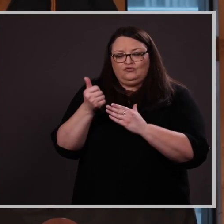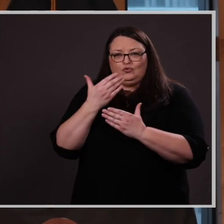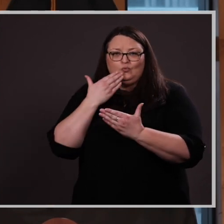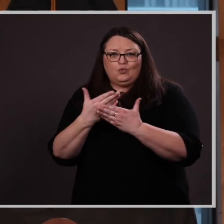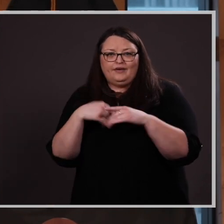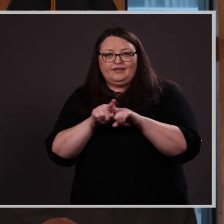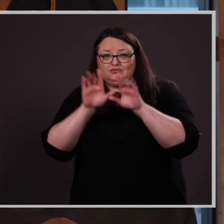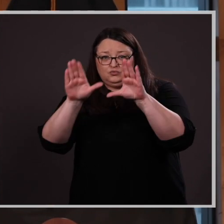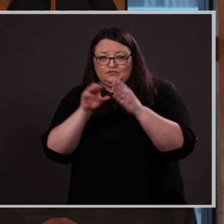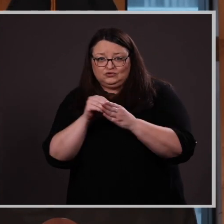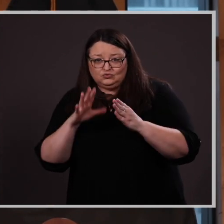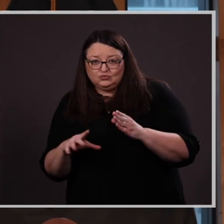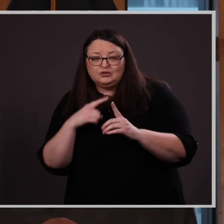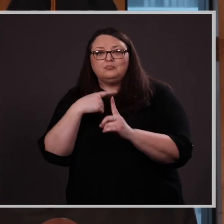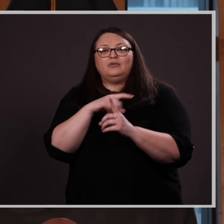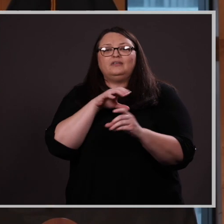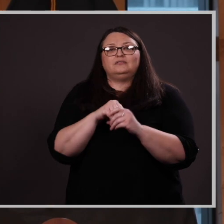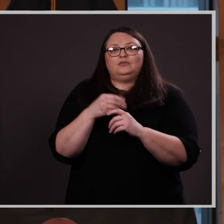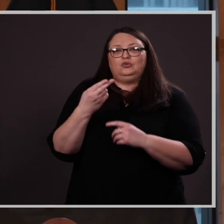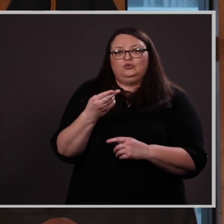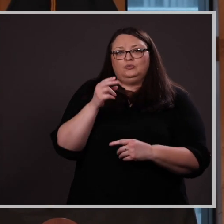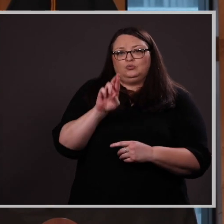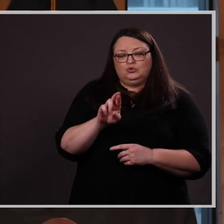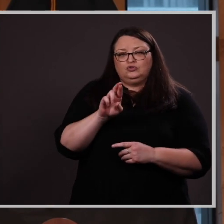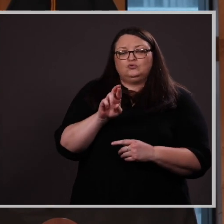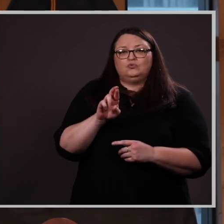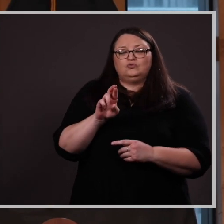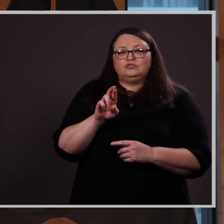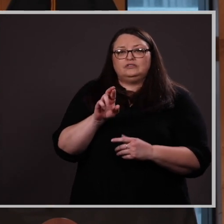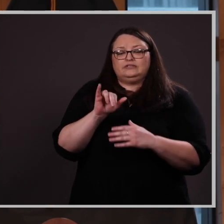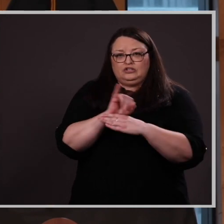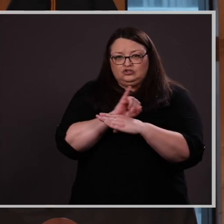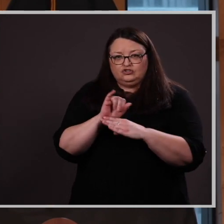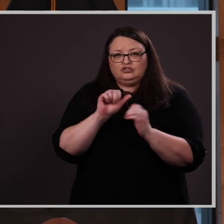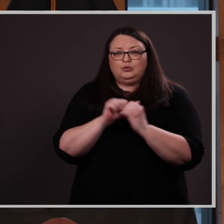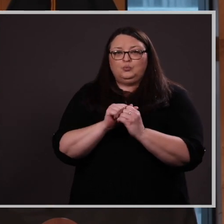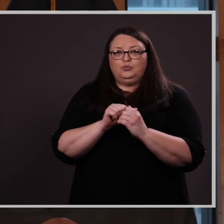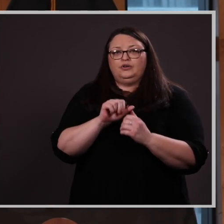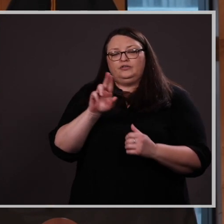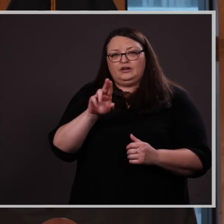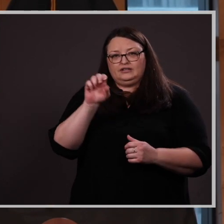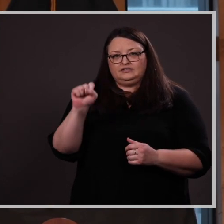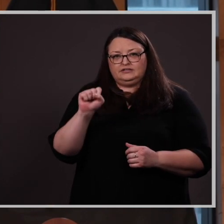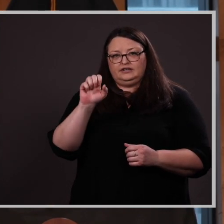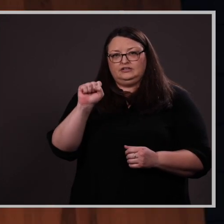student but also in her Human Resources Internship with the United States Strategic Command.